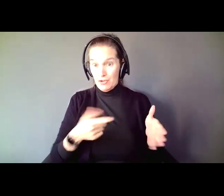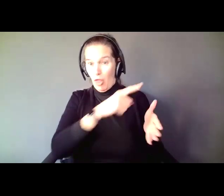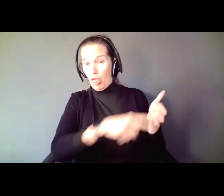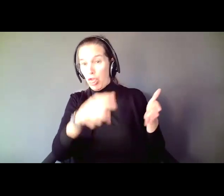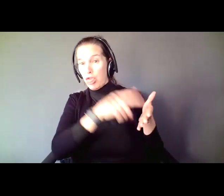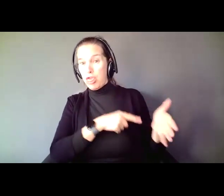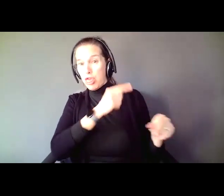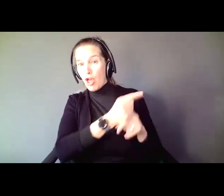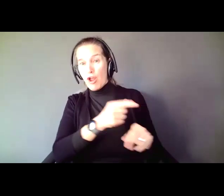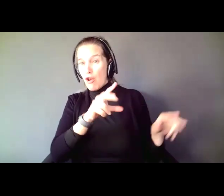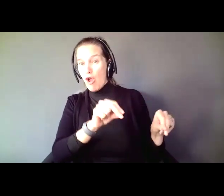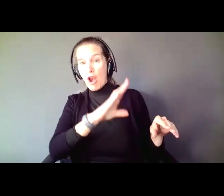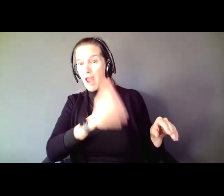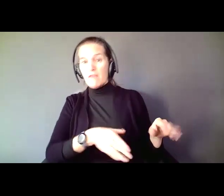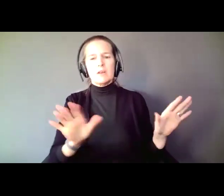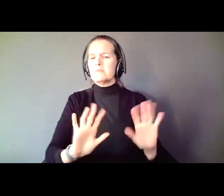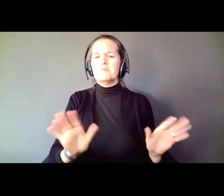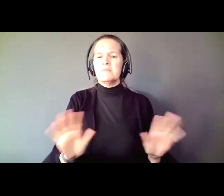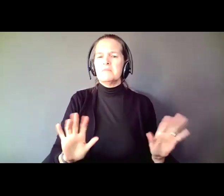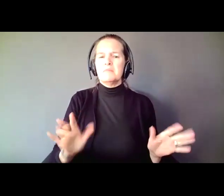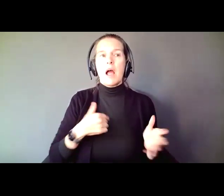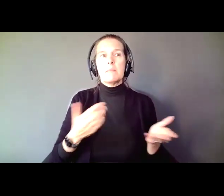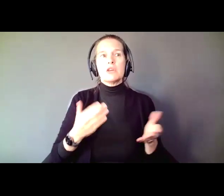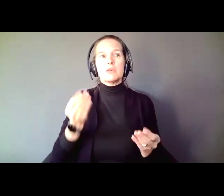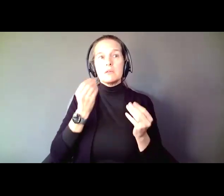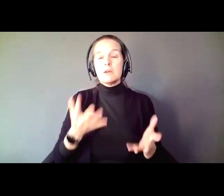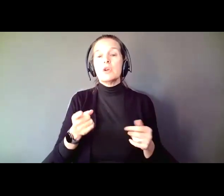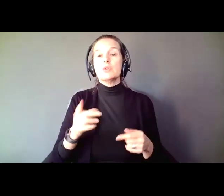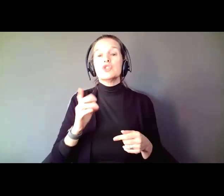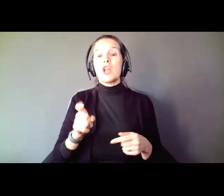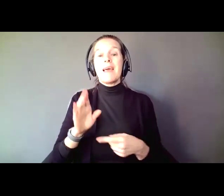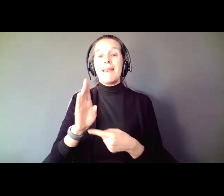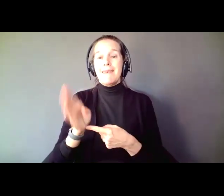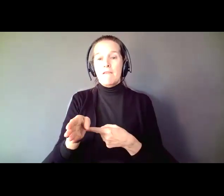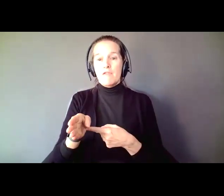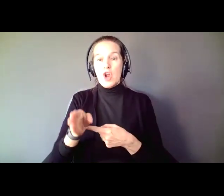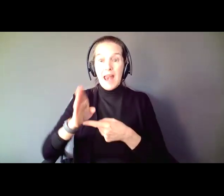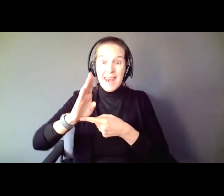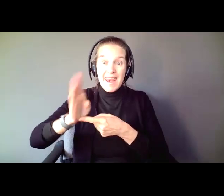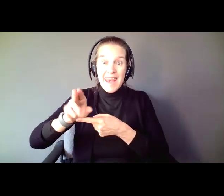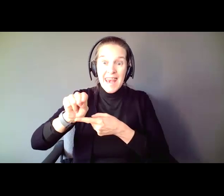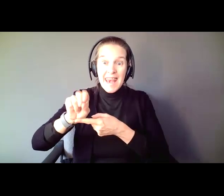guardianships, but what I am here to say is there should never never never be guardianships